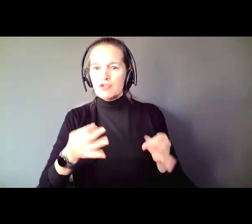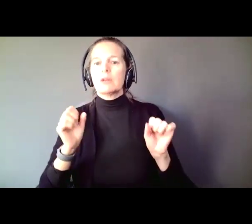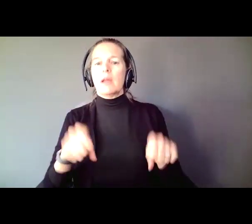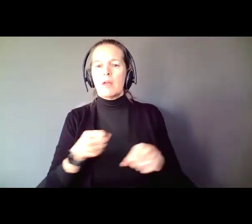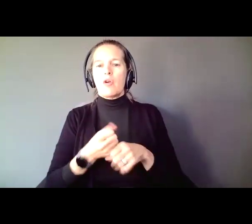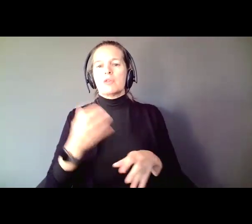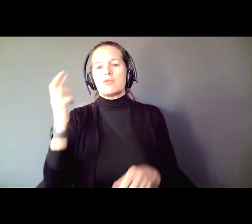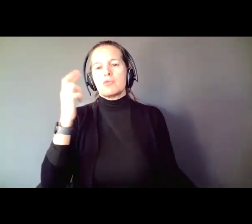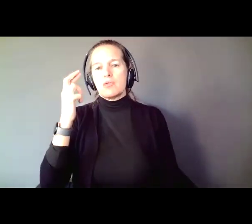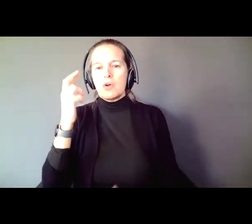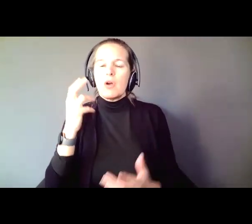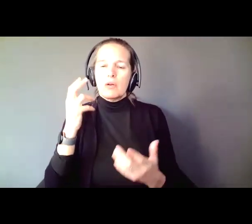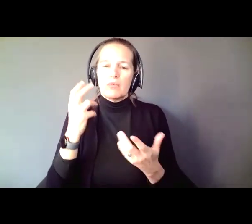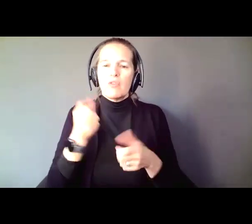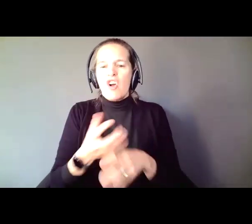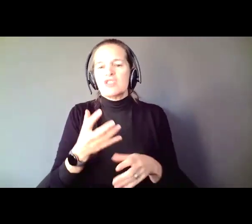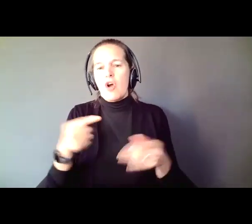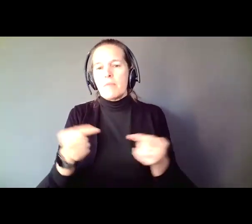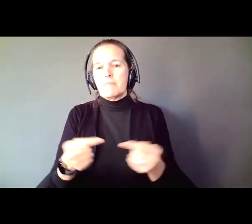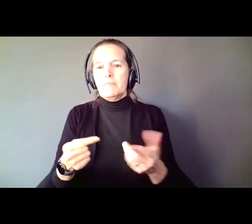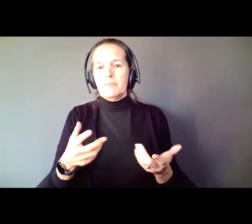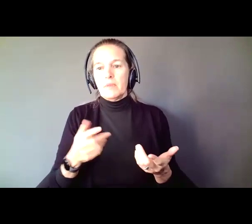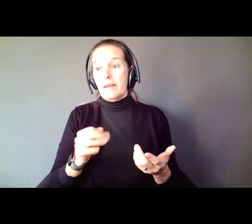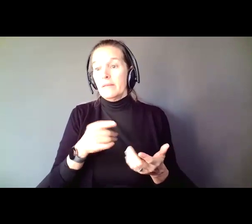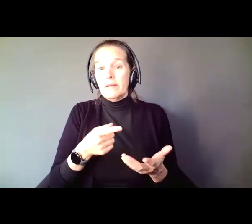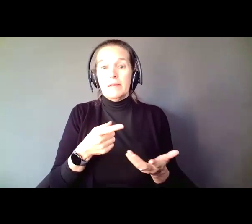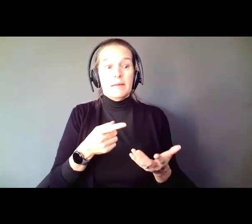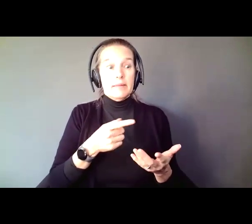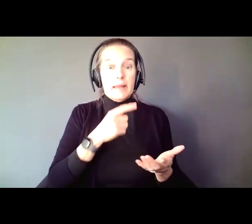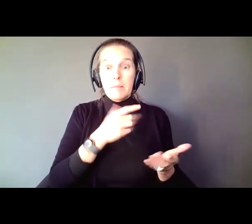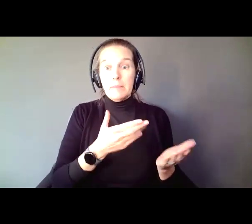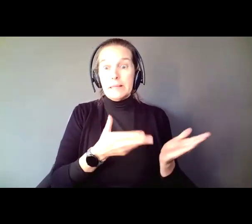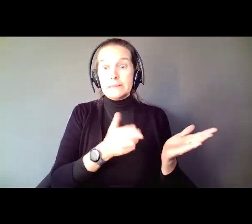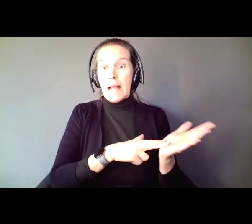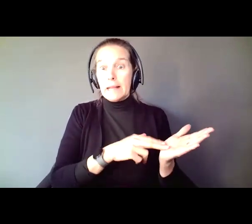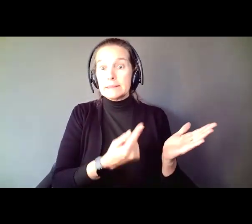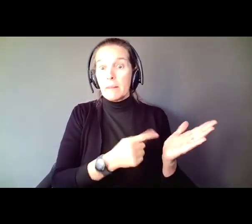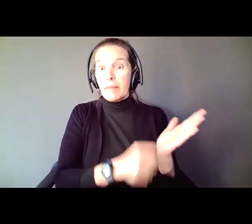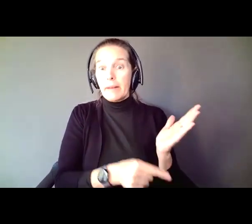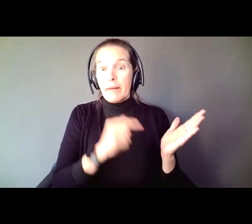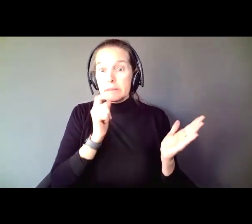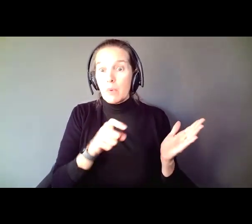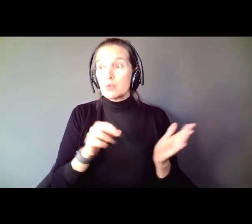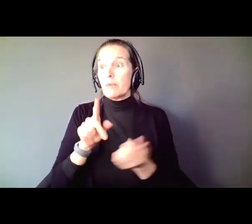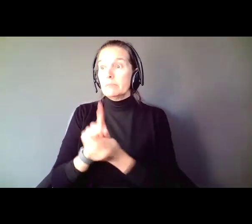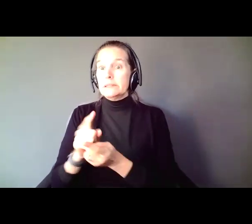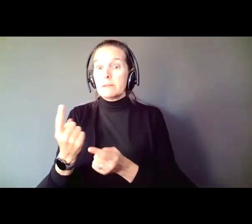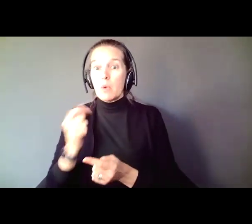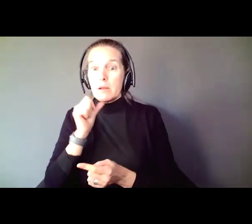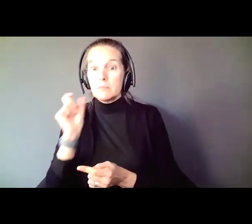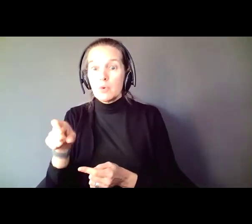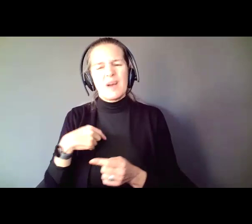They might sign something they shouldn't sign, do something they shouldn't do, or meet someone they shouldn't meet. Then I ask them to their about their lives, the same I'm going to ask you.